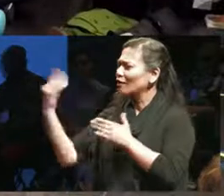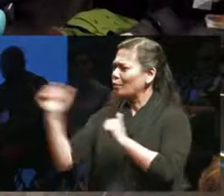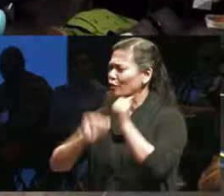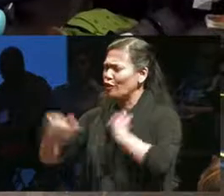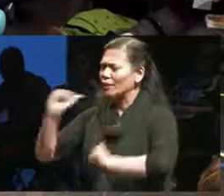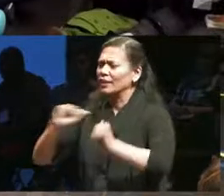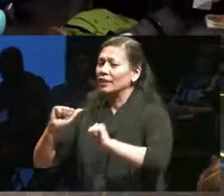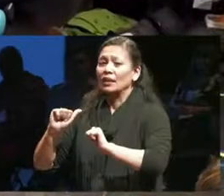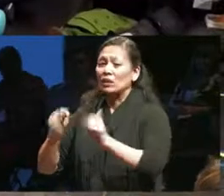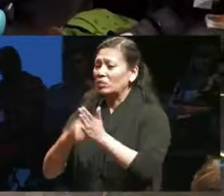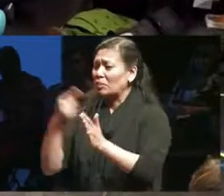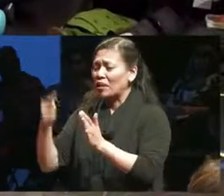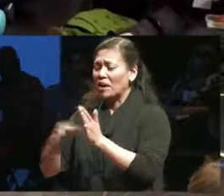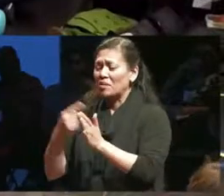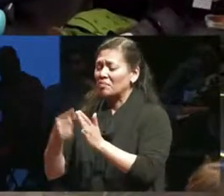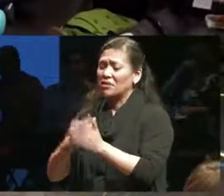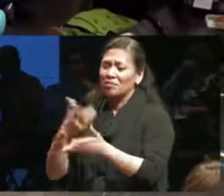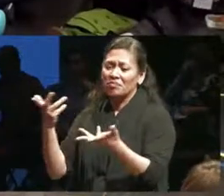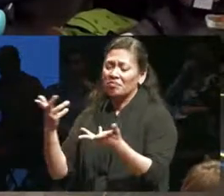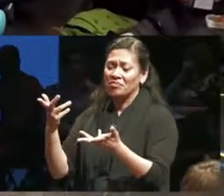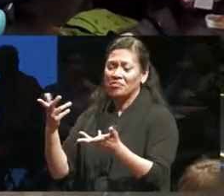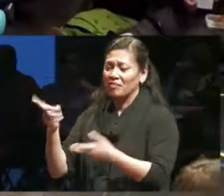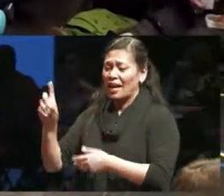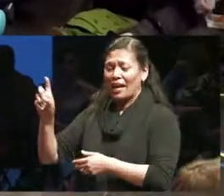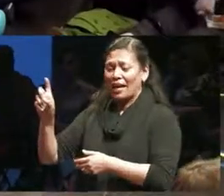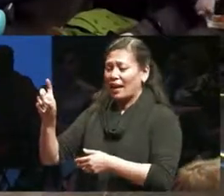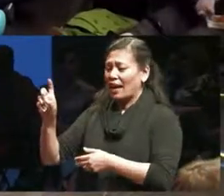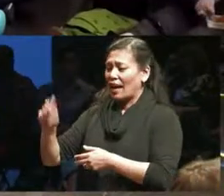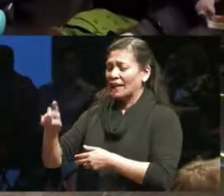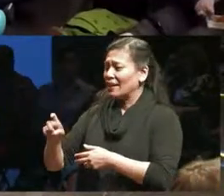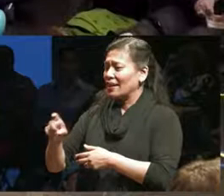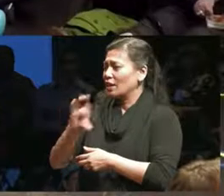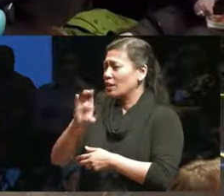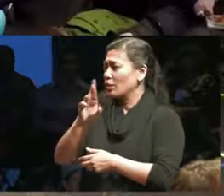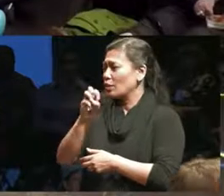times when I needed I needed one of the running crew to be ready with a